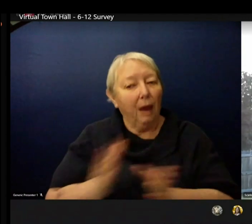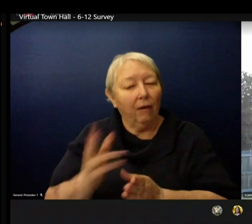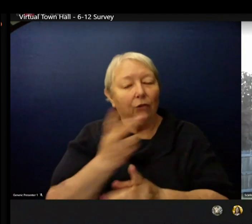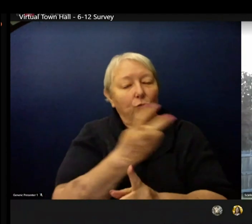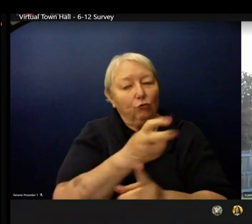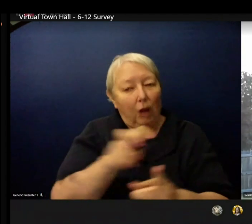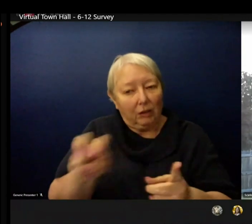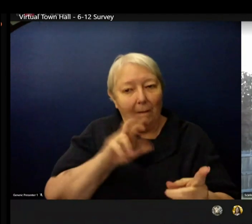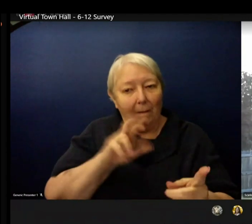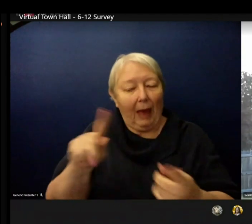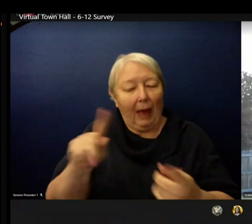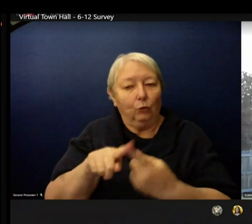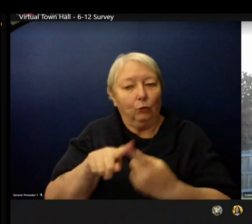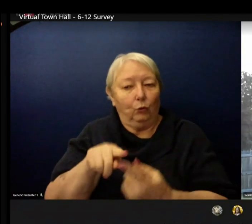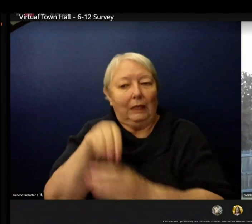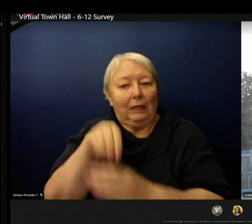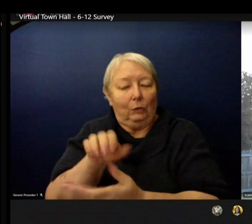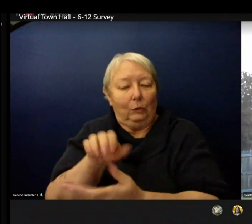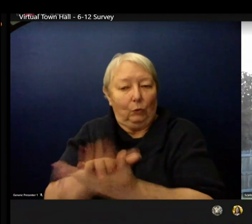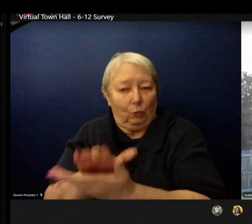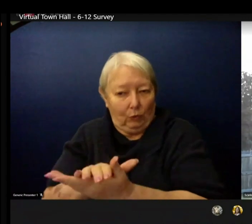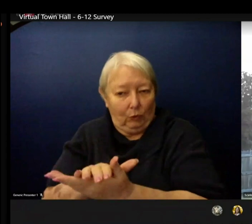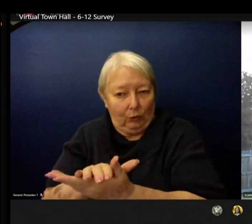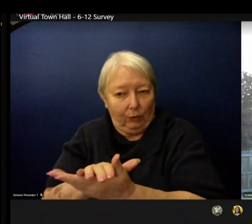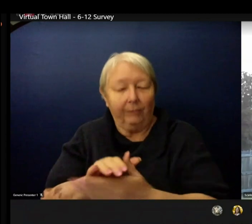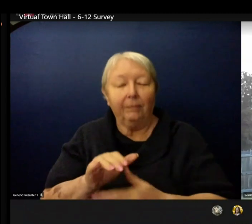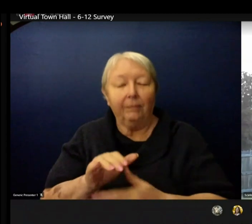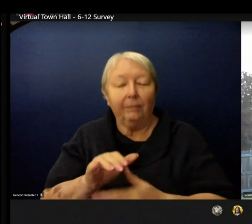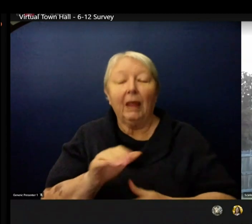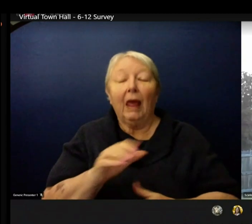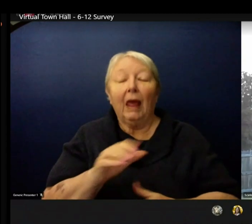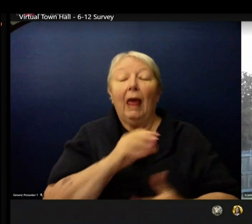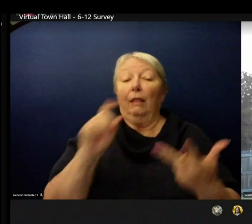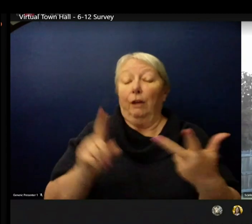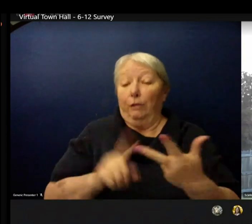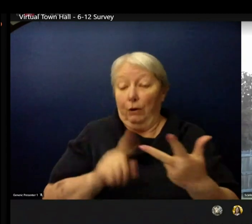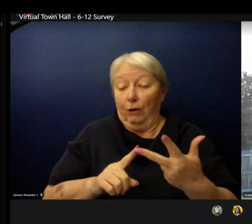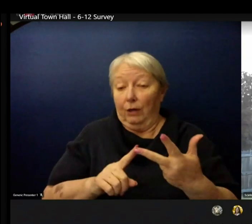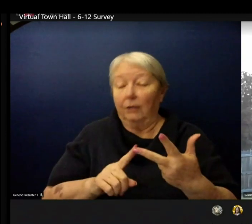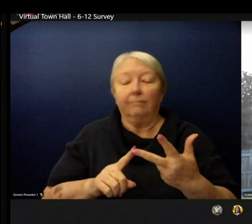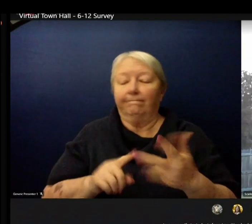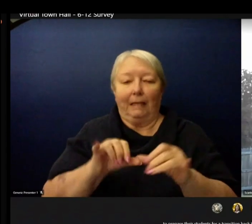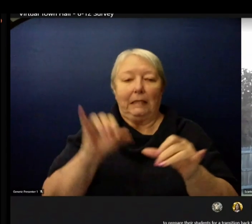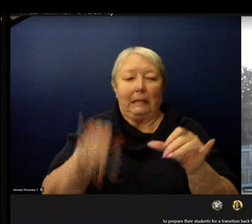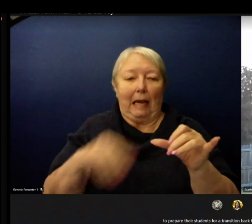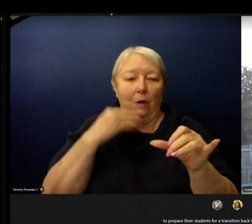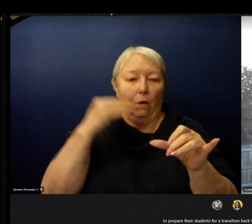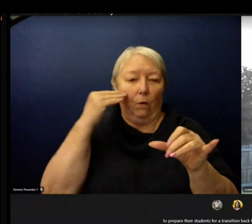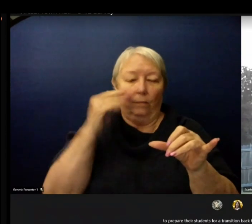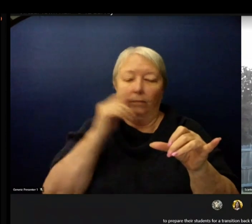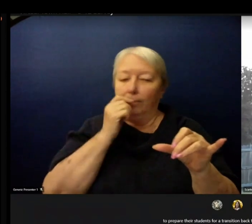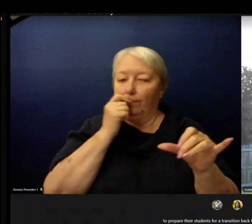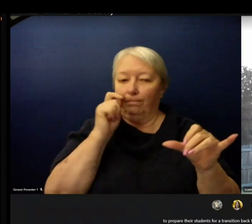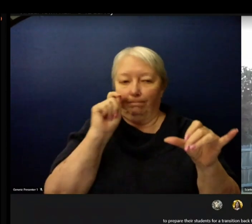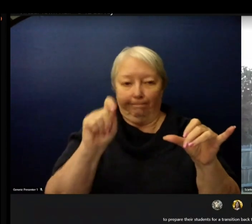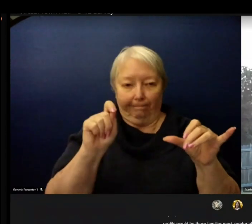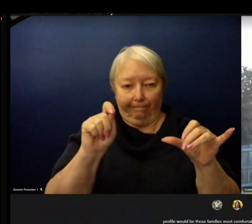comfortable with remote learning for their students which can really provide families and students maximum flexibility and parent partnership.